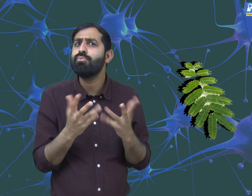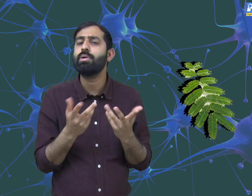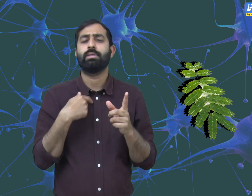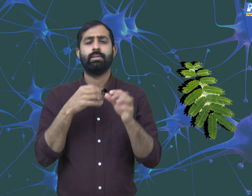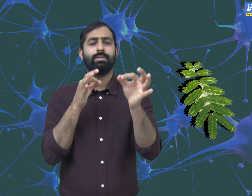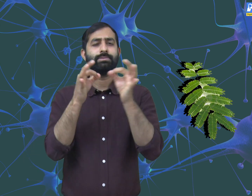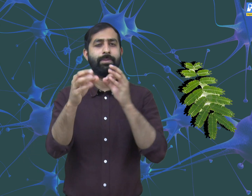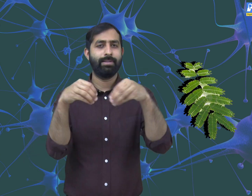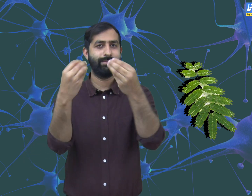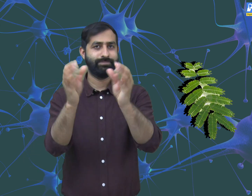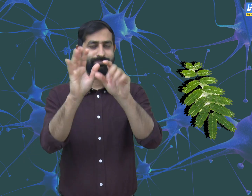Let me elaborate.